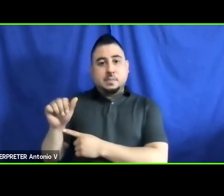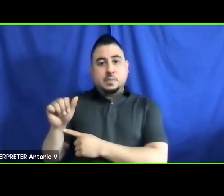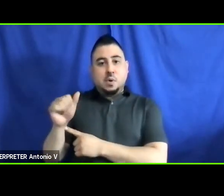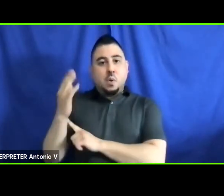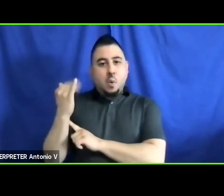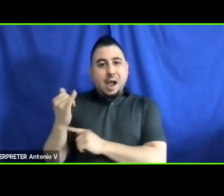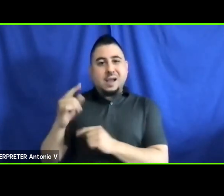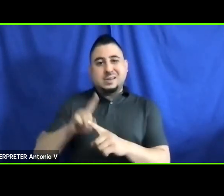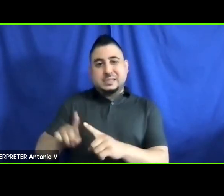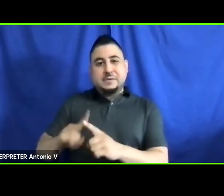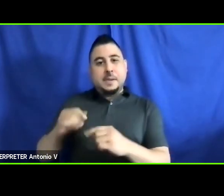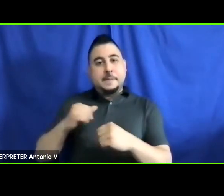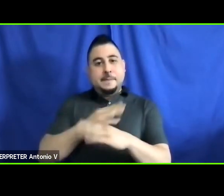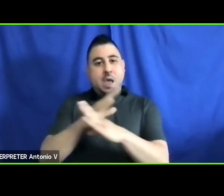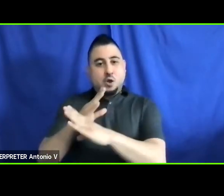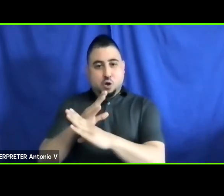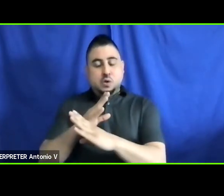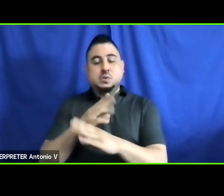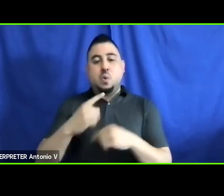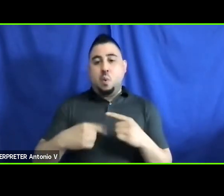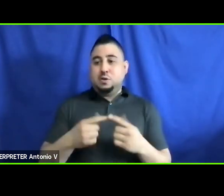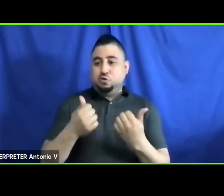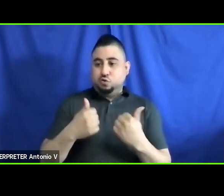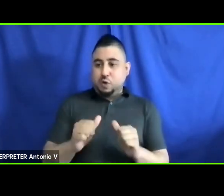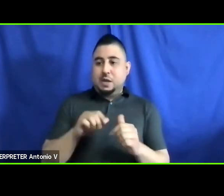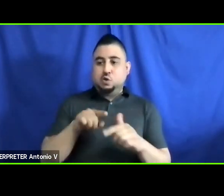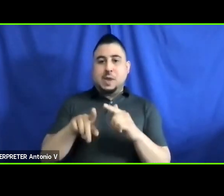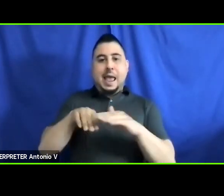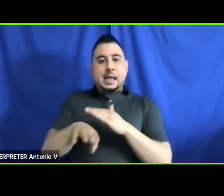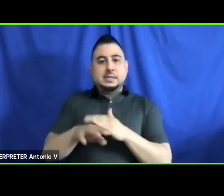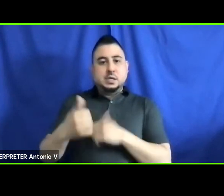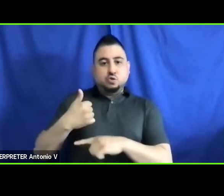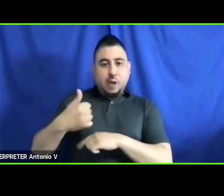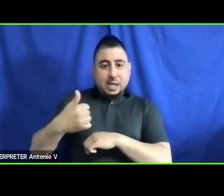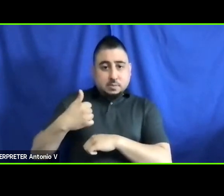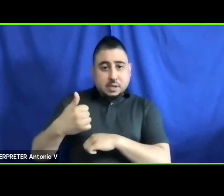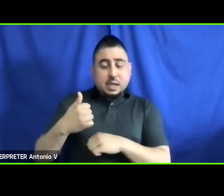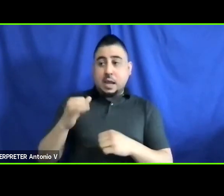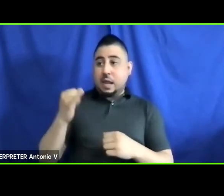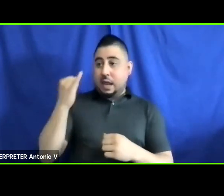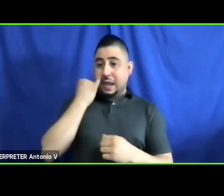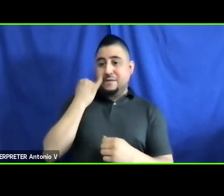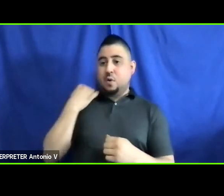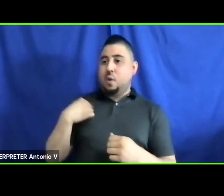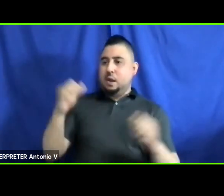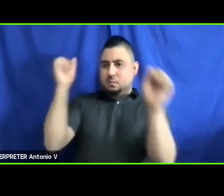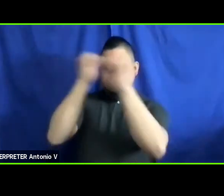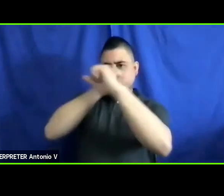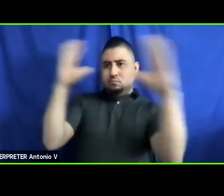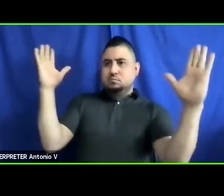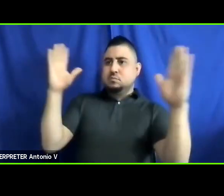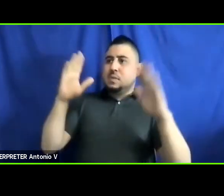that exist currently when it comes to transportation. If we can design, accessible autonomous vehicles,